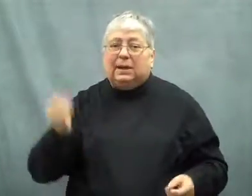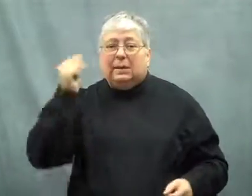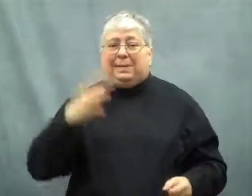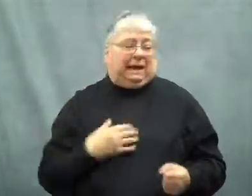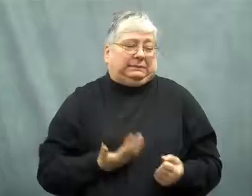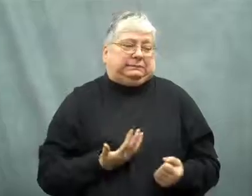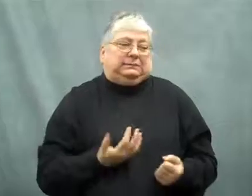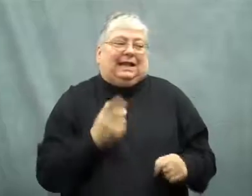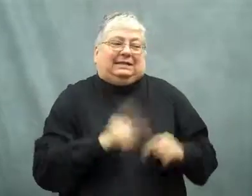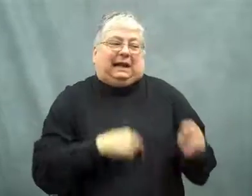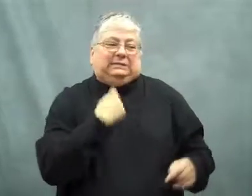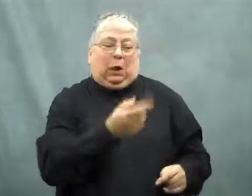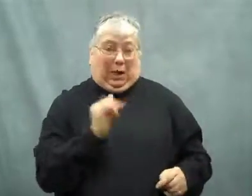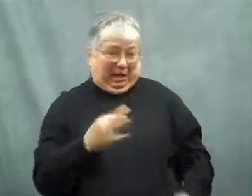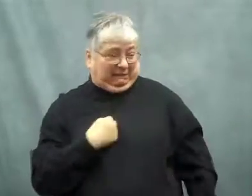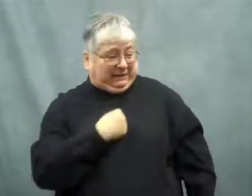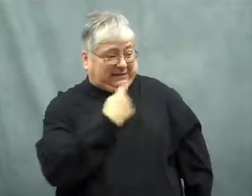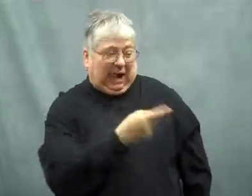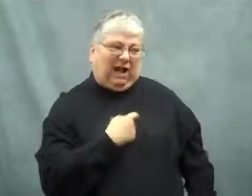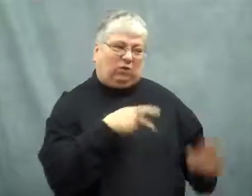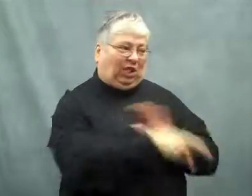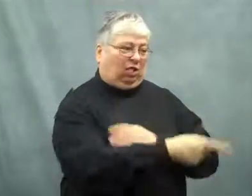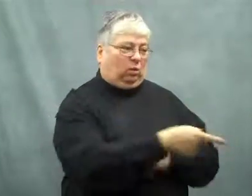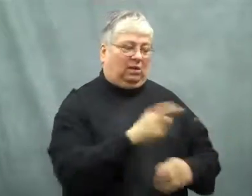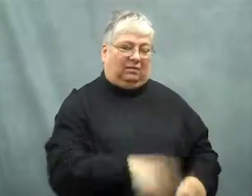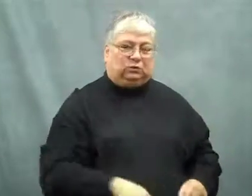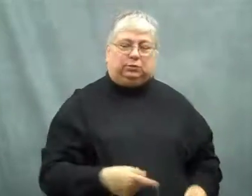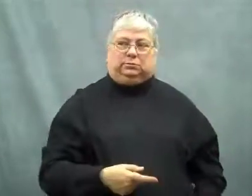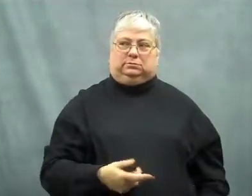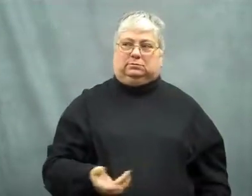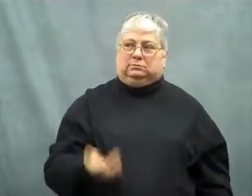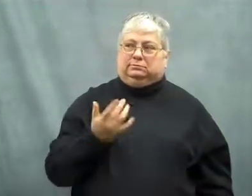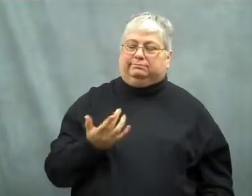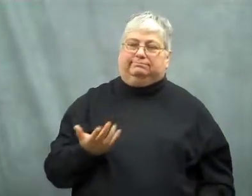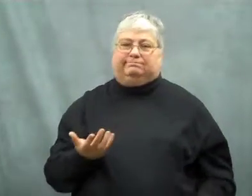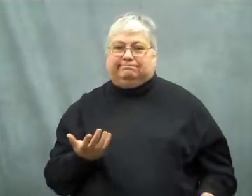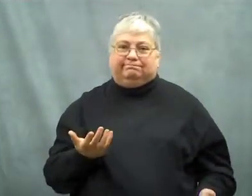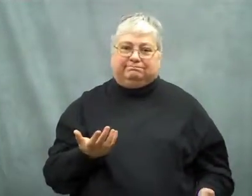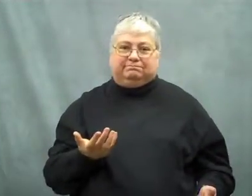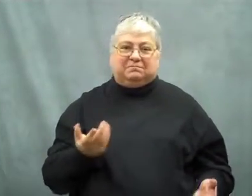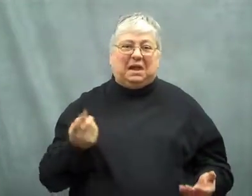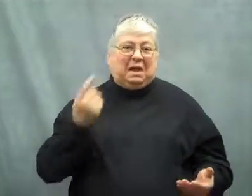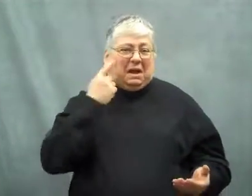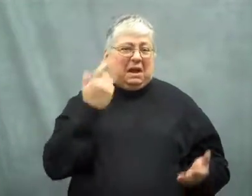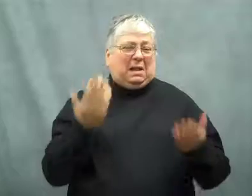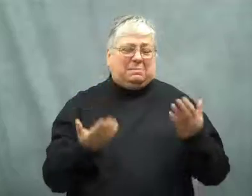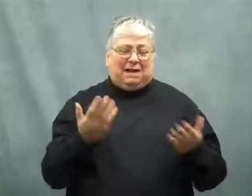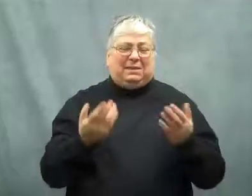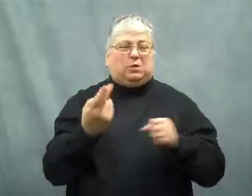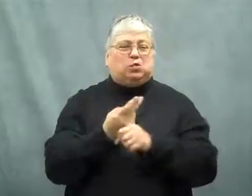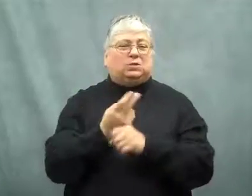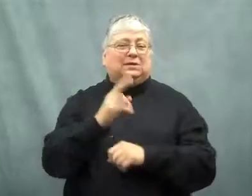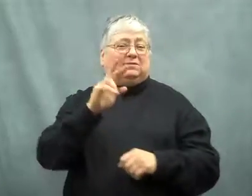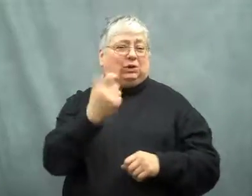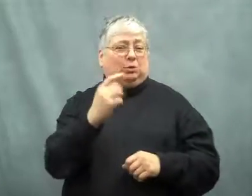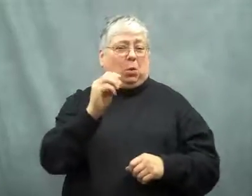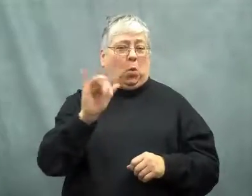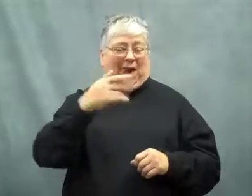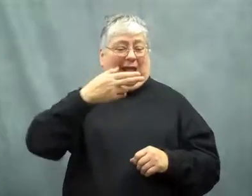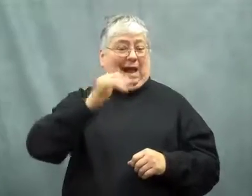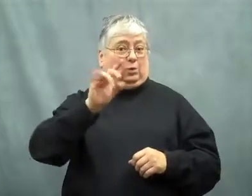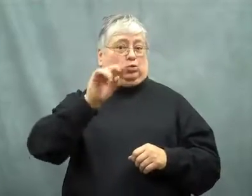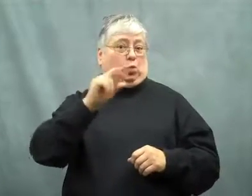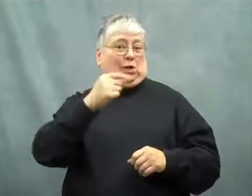The guy said, "If I told you, I'd have to kill you." So much for that!